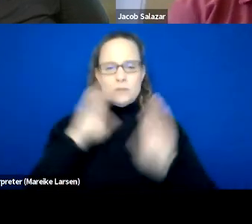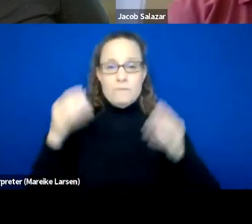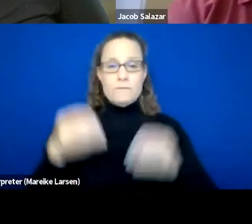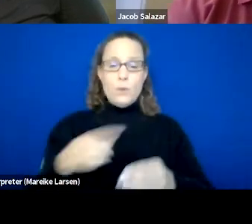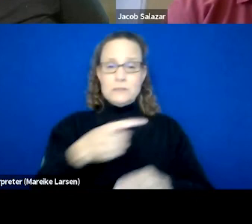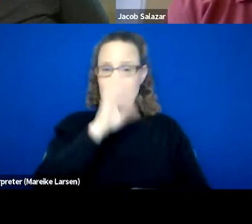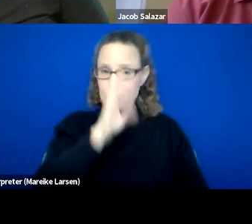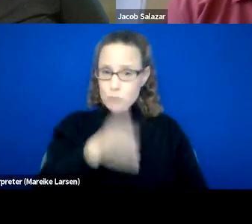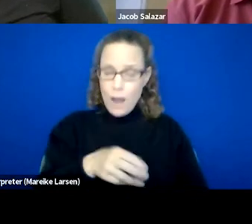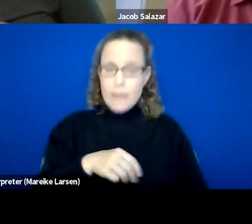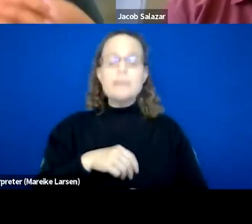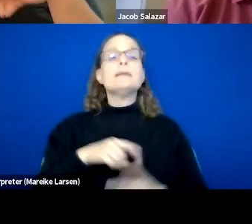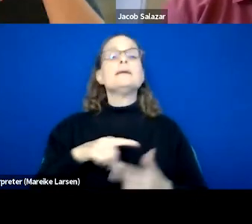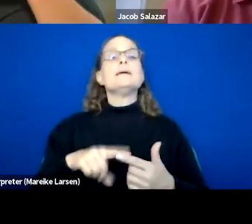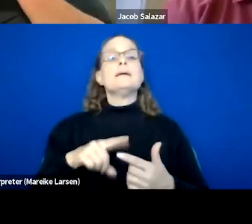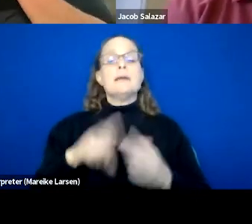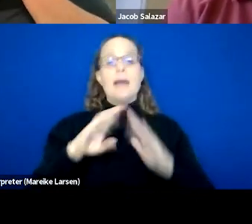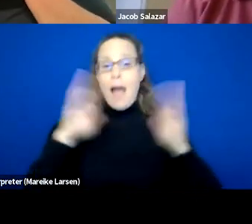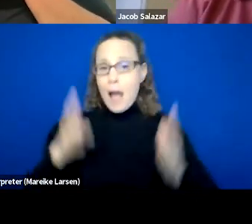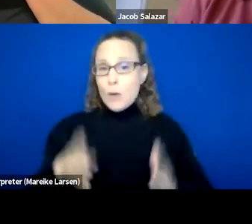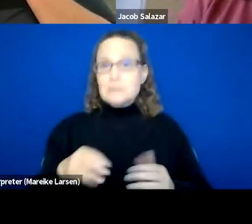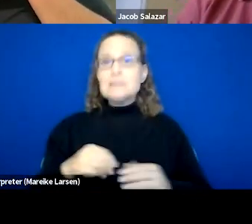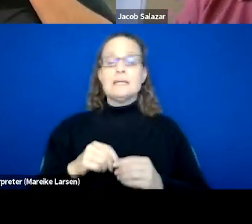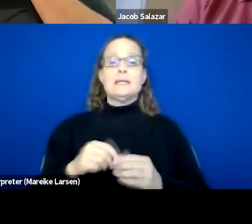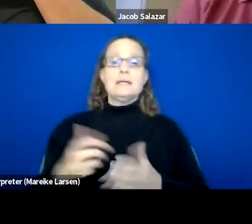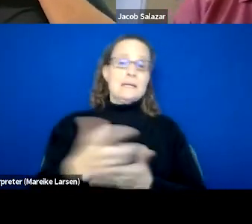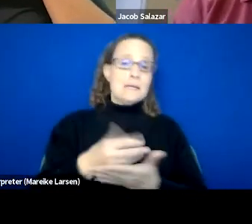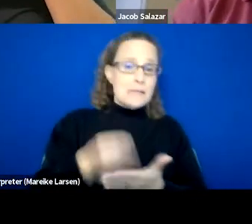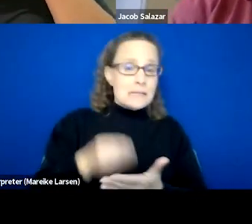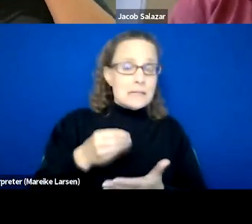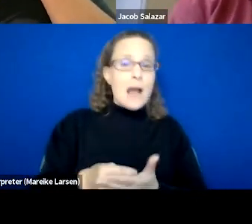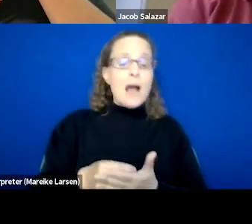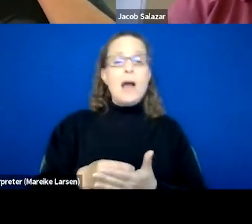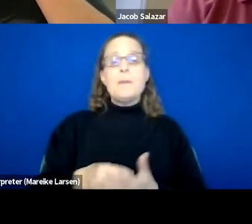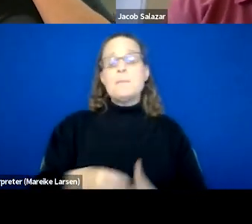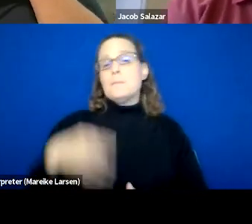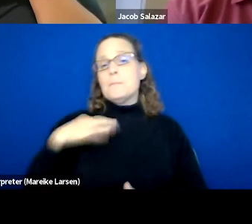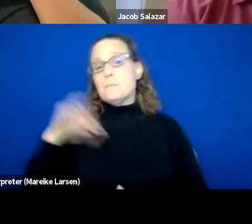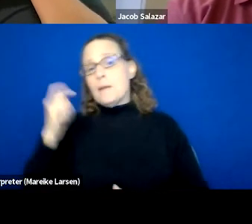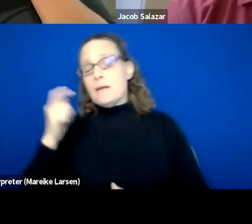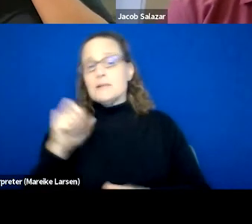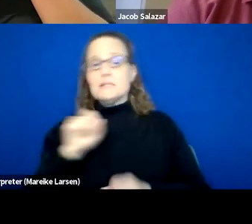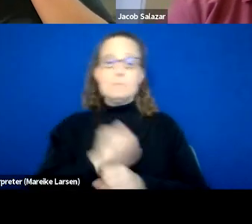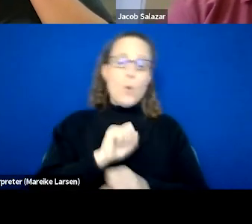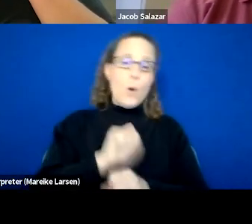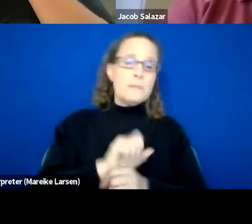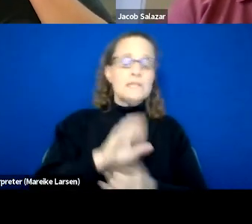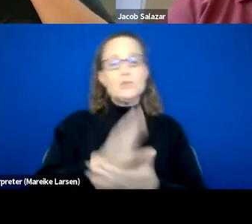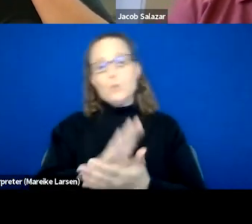housing, their income and benefit, employment, school. Another thing that we really focus on